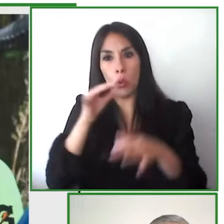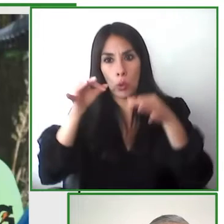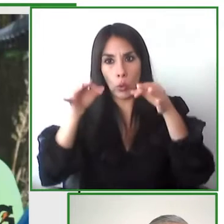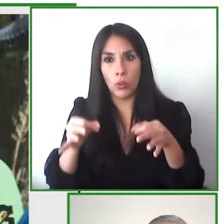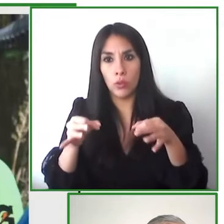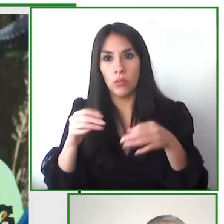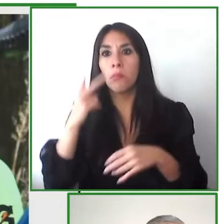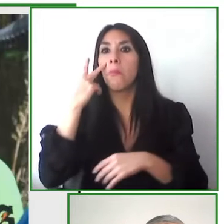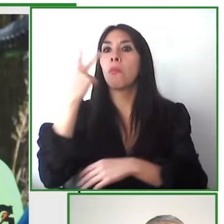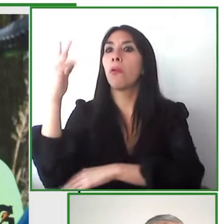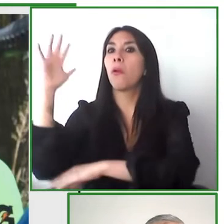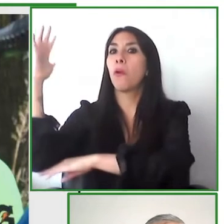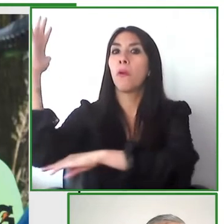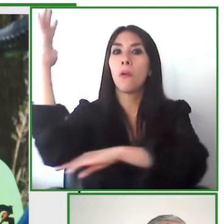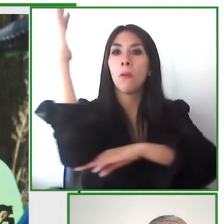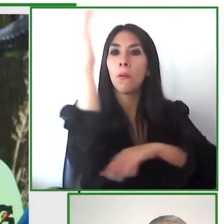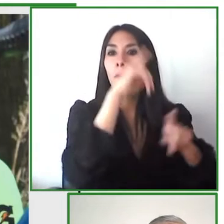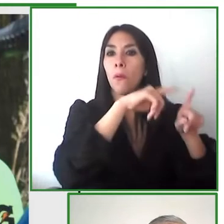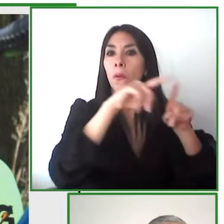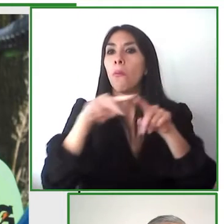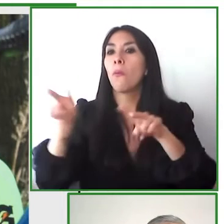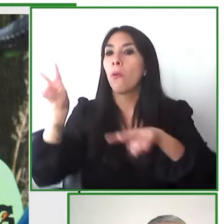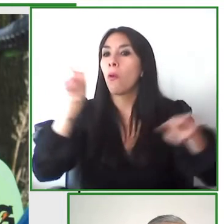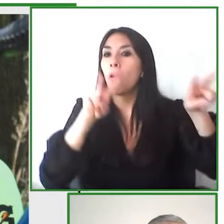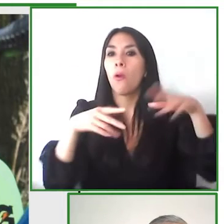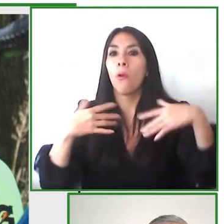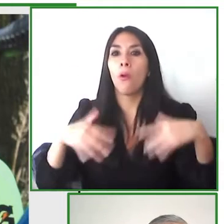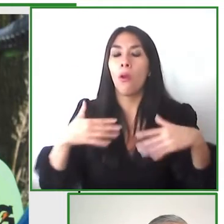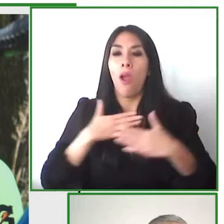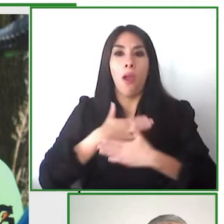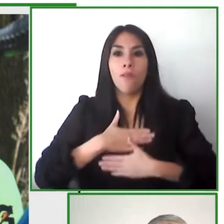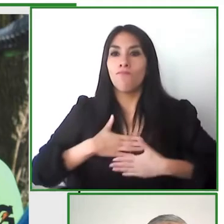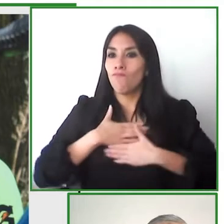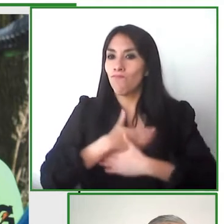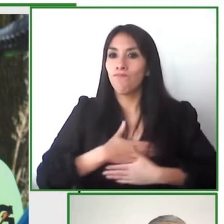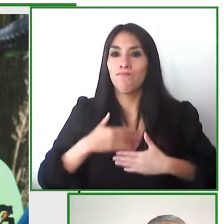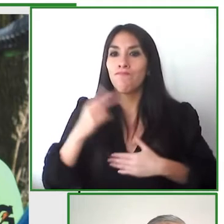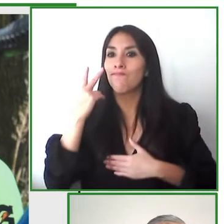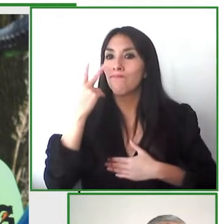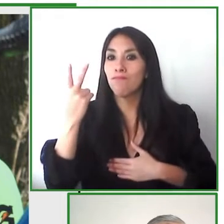nature in the image that you're seeing on the screen